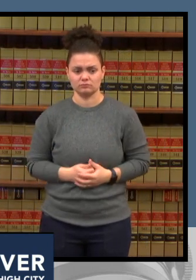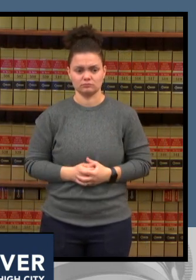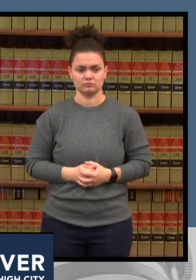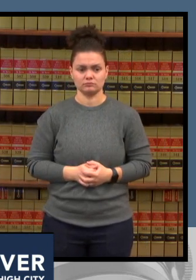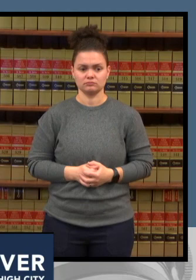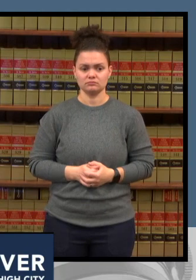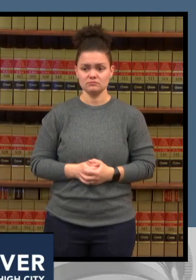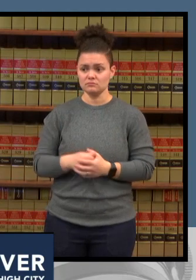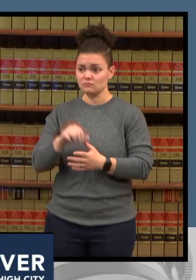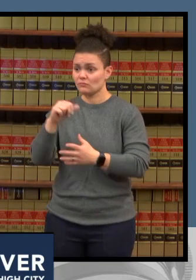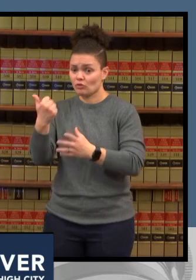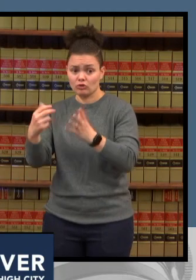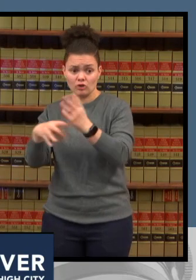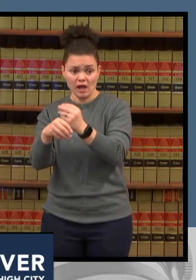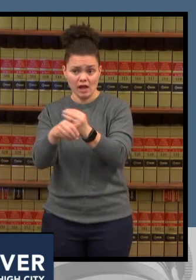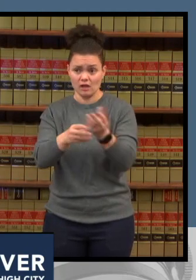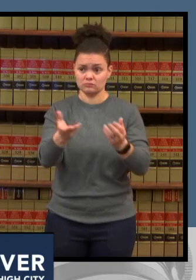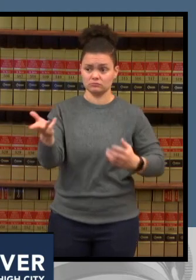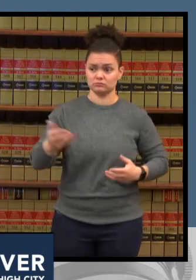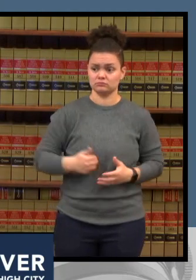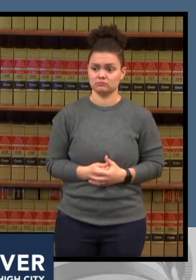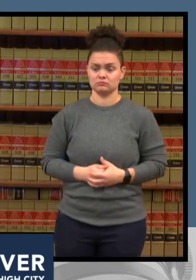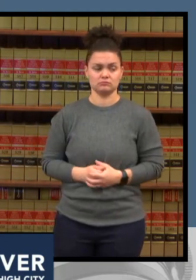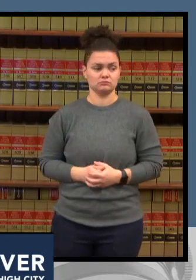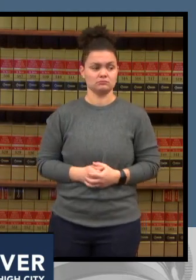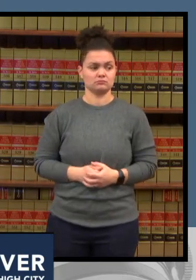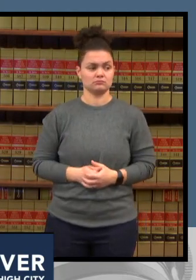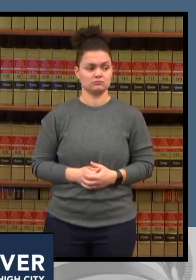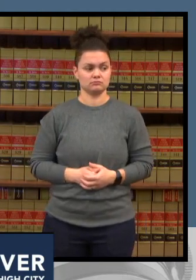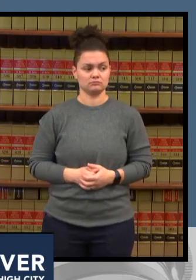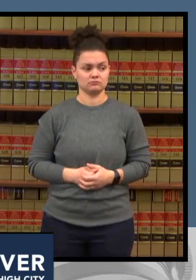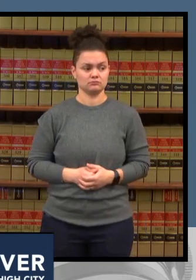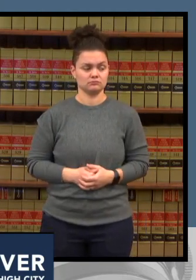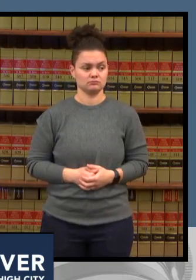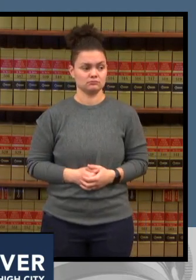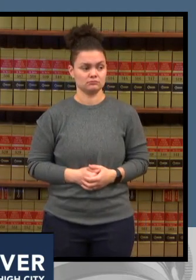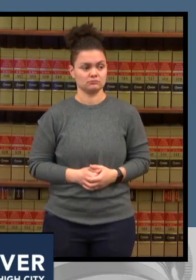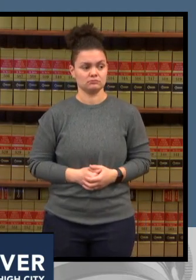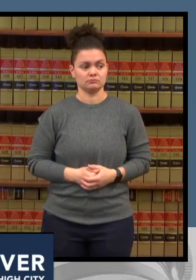the drivers of our capacity challenges of the last four months have been the changes in the